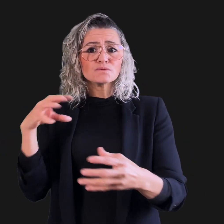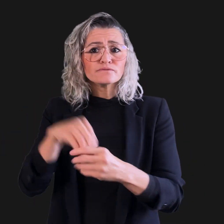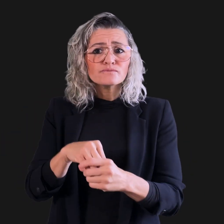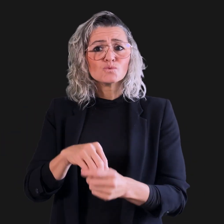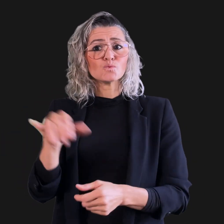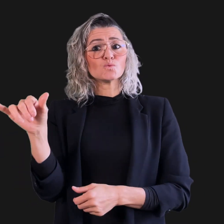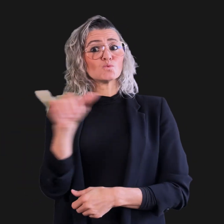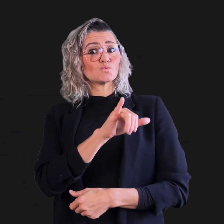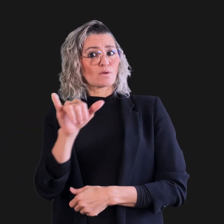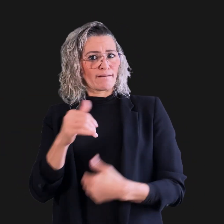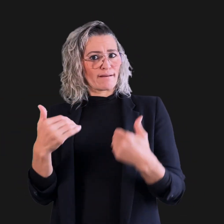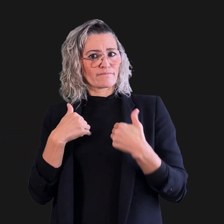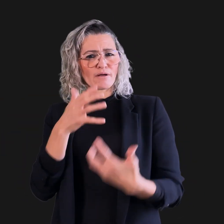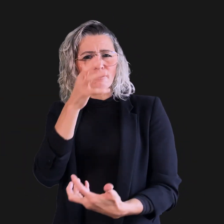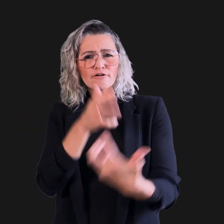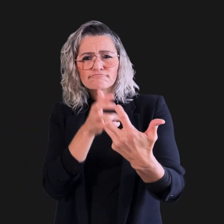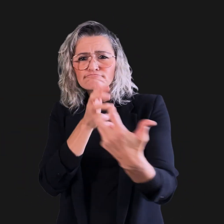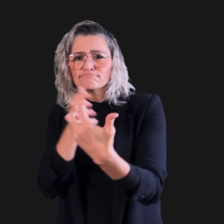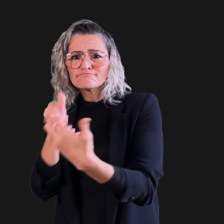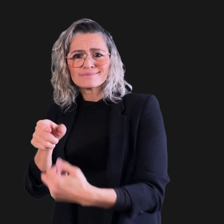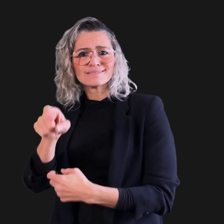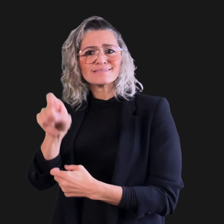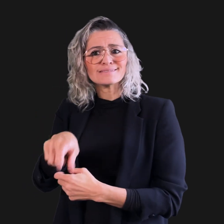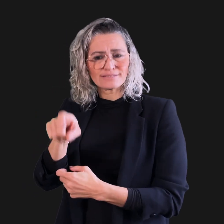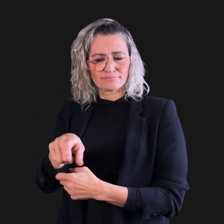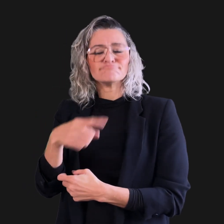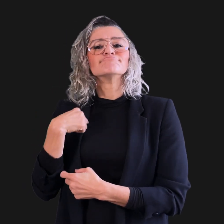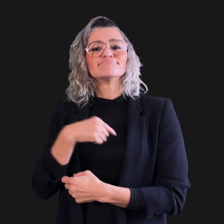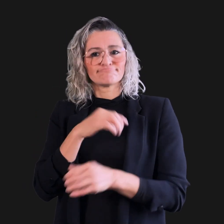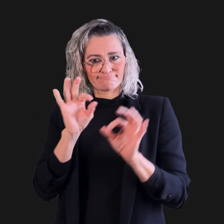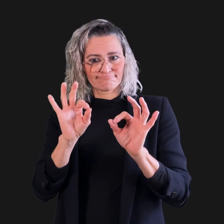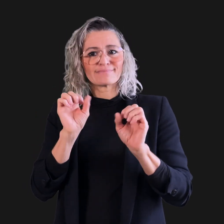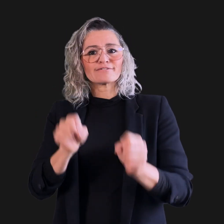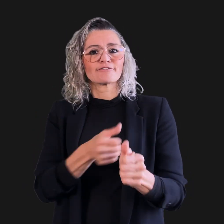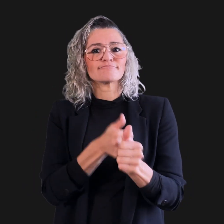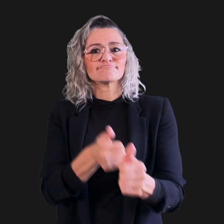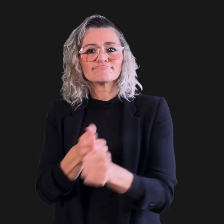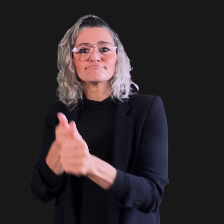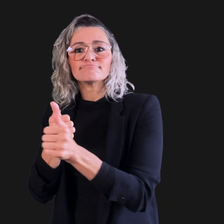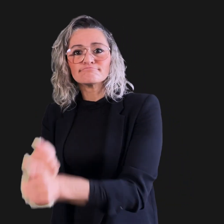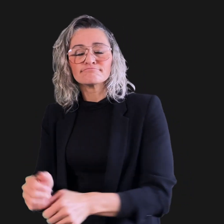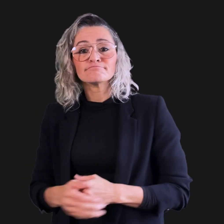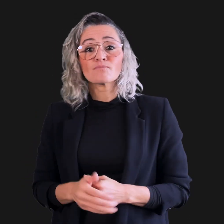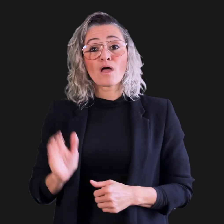inclusive and that we meet accommodation needs.